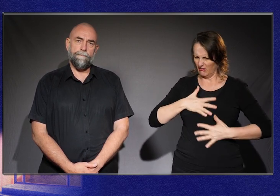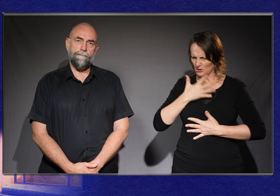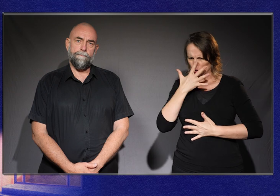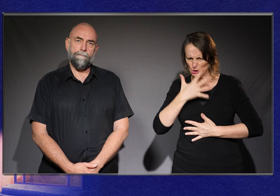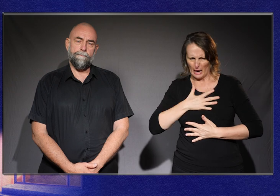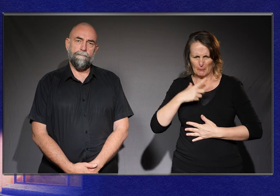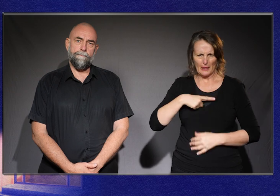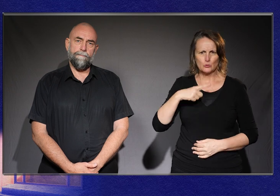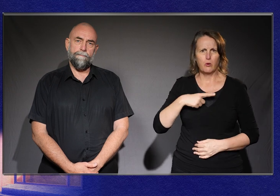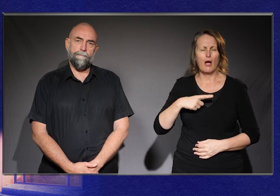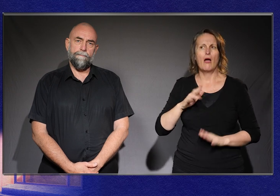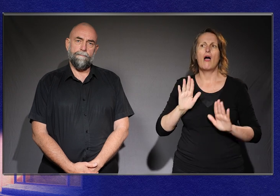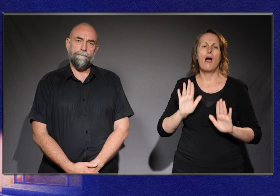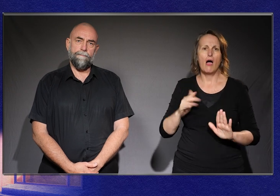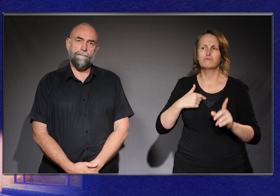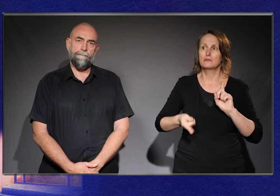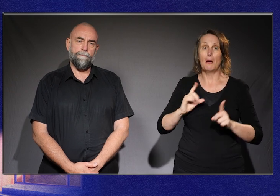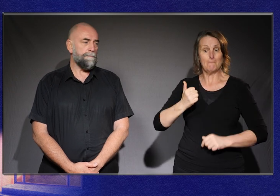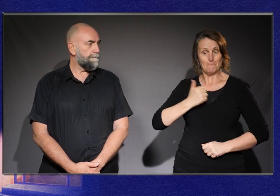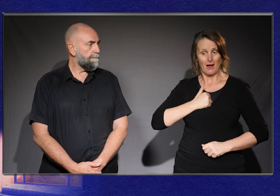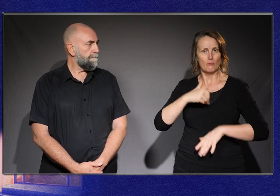And then I realised it definitely wasn't my shame.